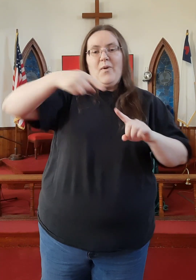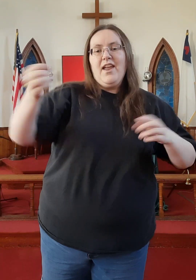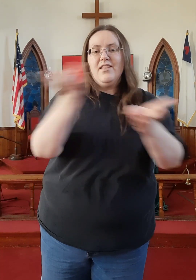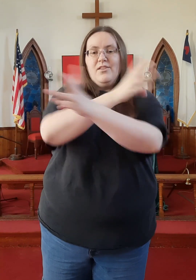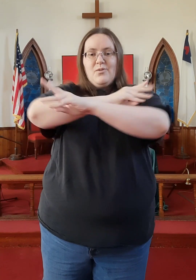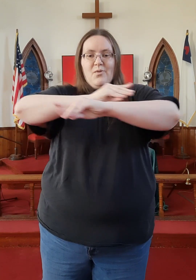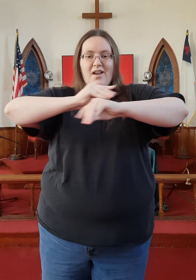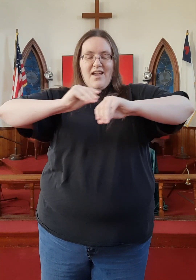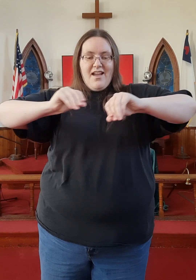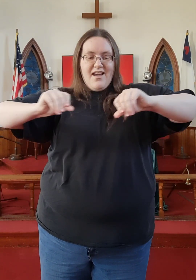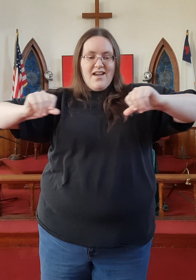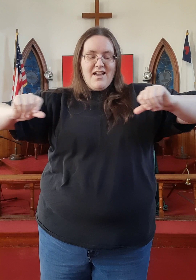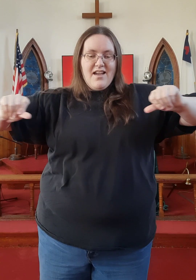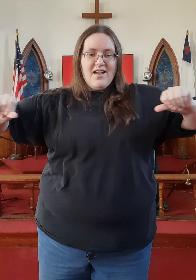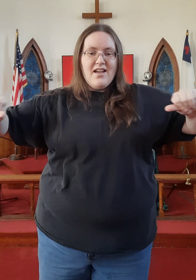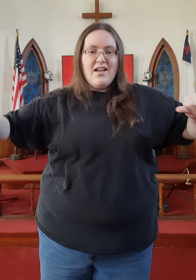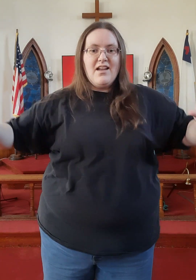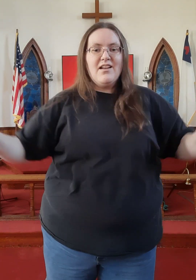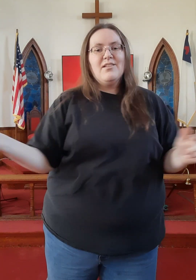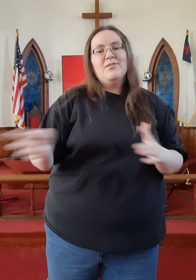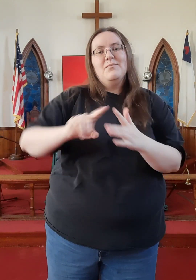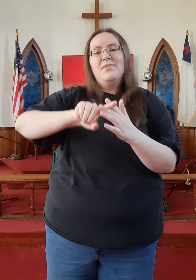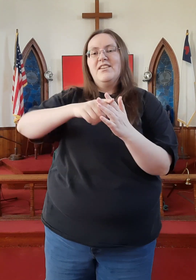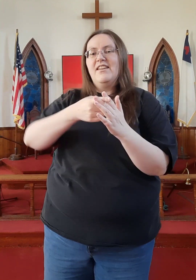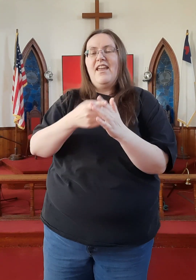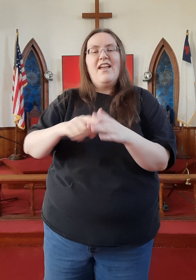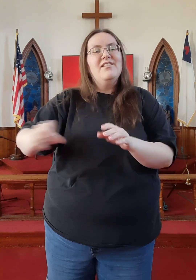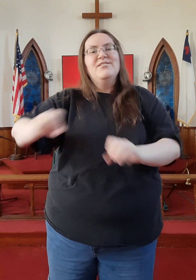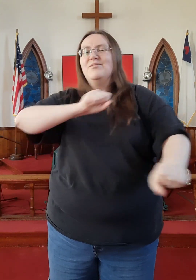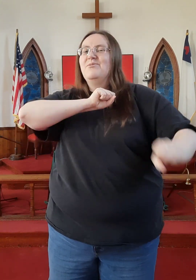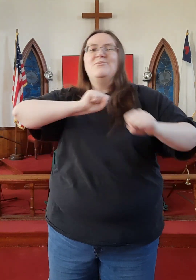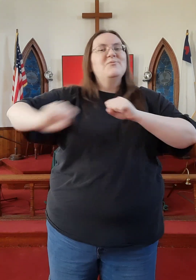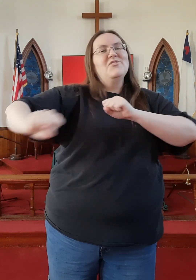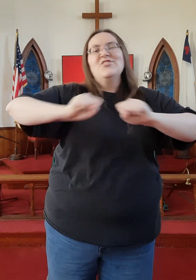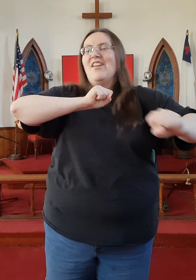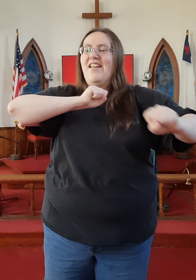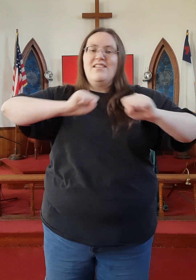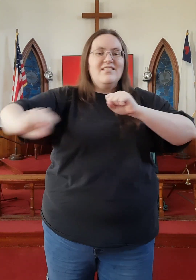When the ground began to shake